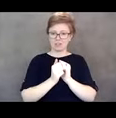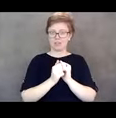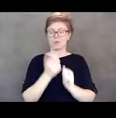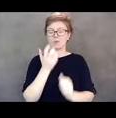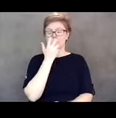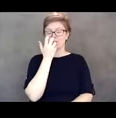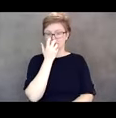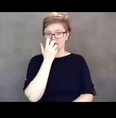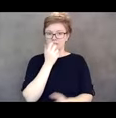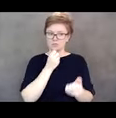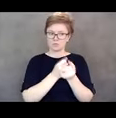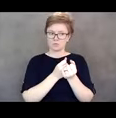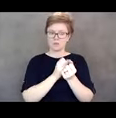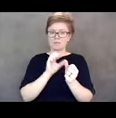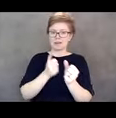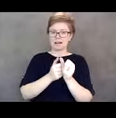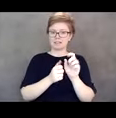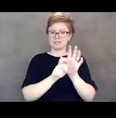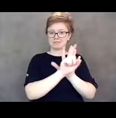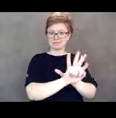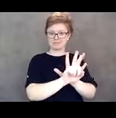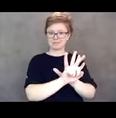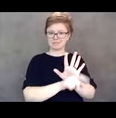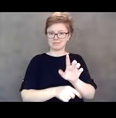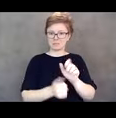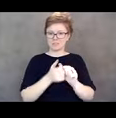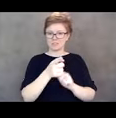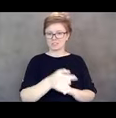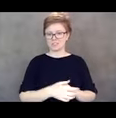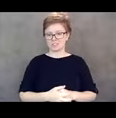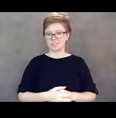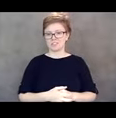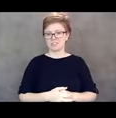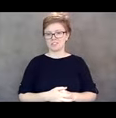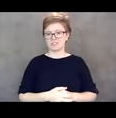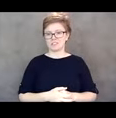and we made history and I know it's, I think everyone is being a little too humble right now.